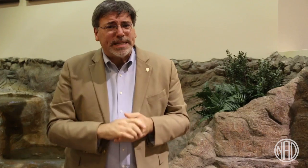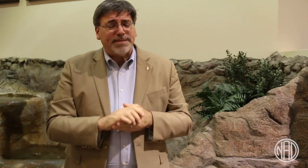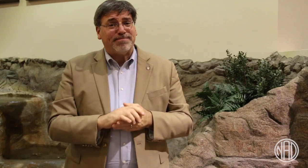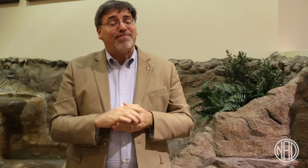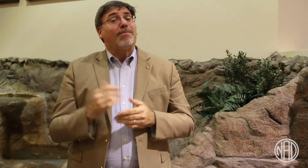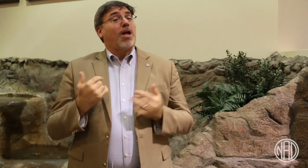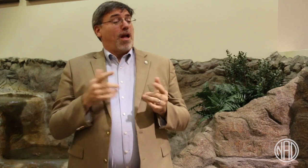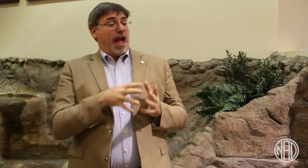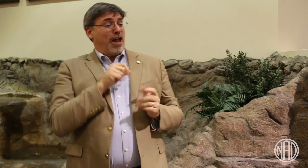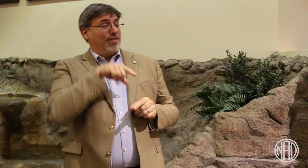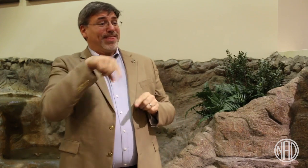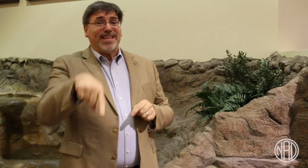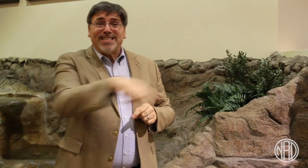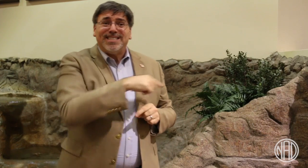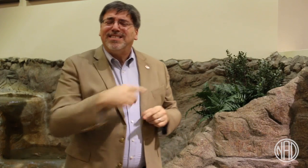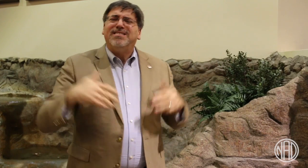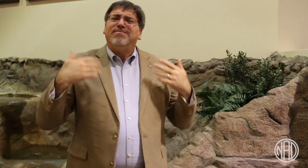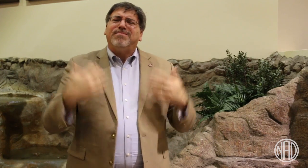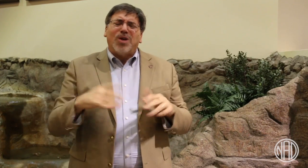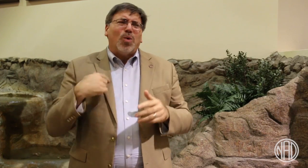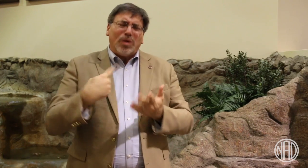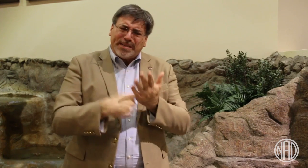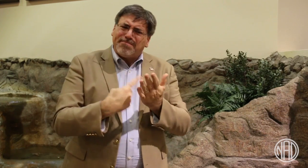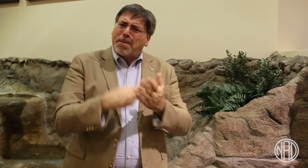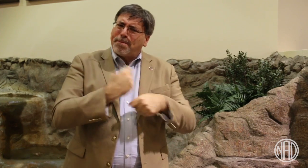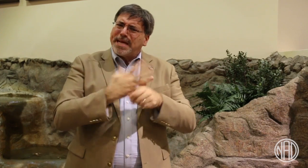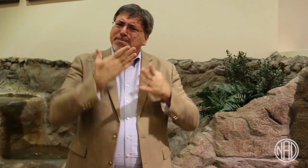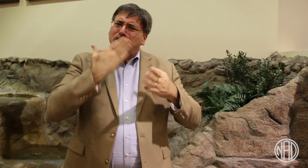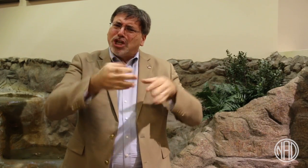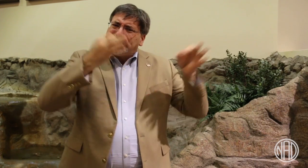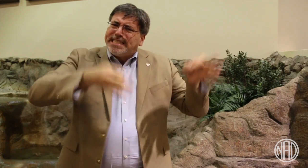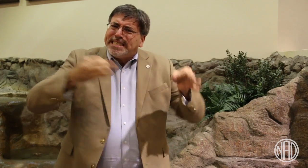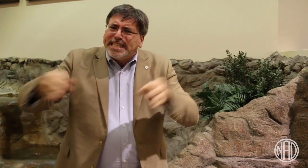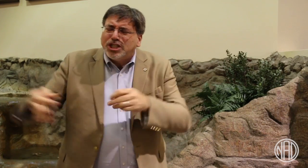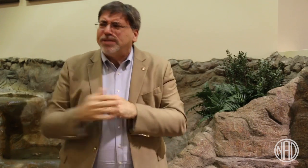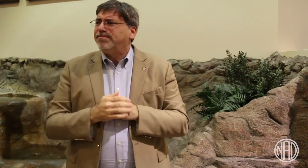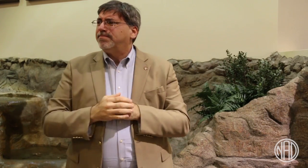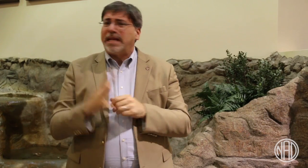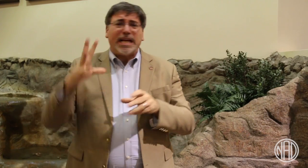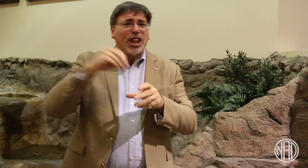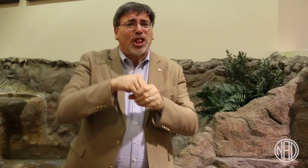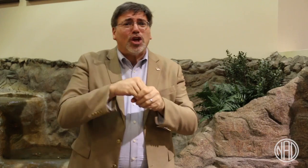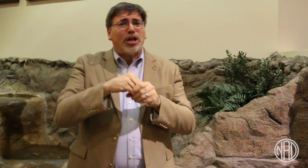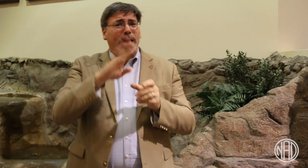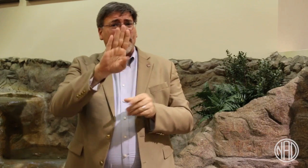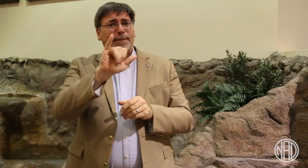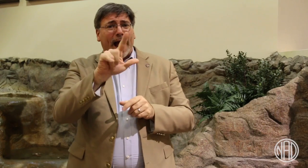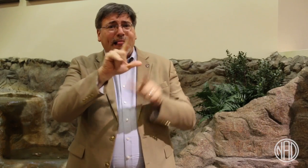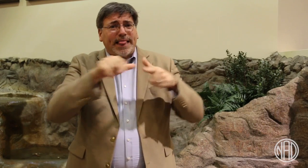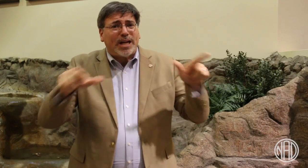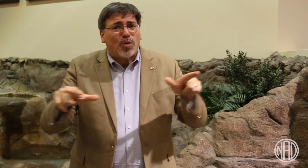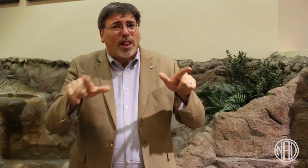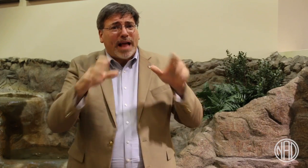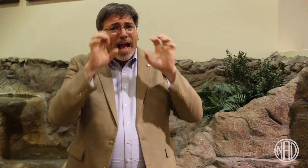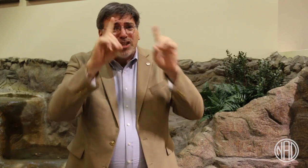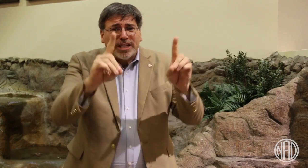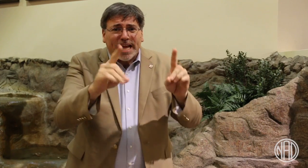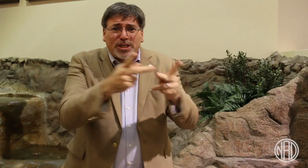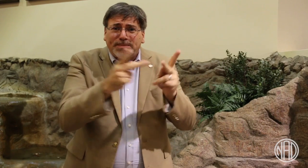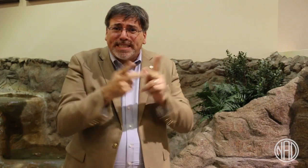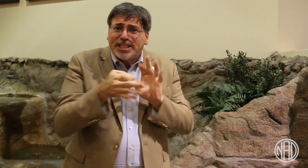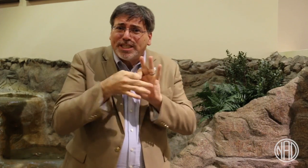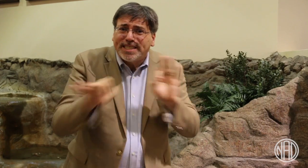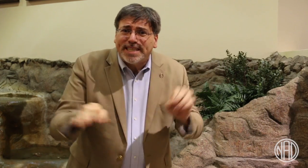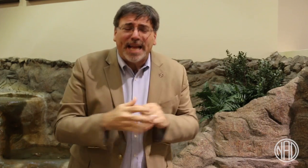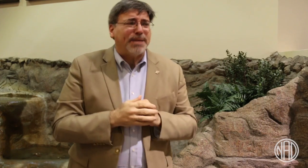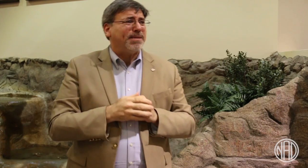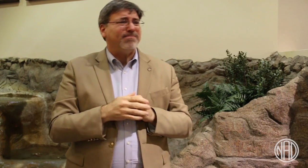The Board also approved the Bilingual Education Position Statement along with discussing other important topics.